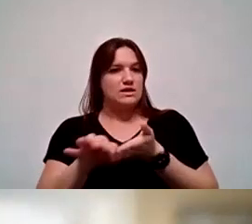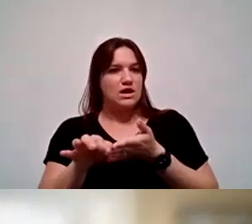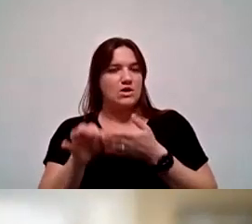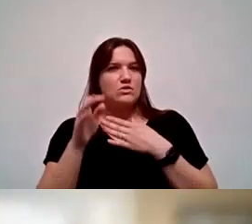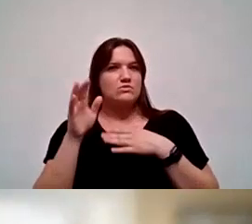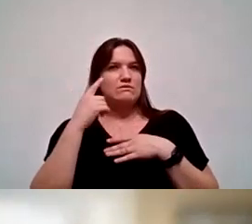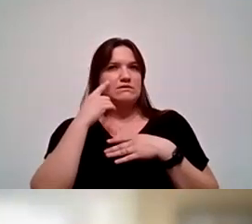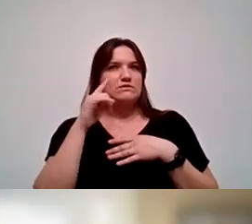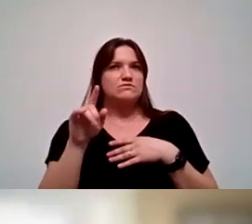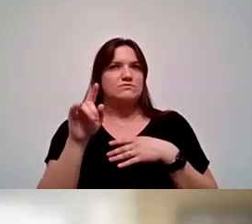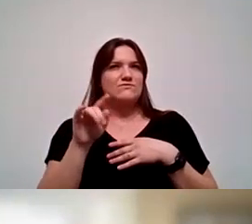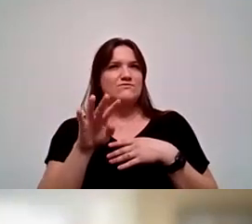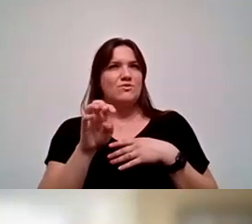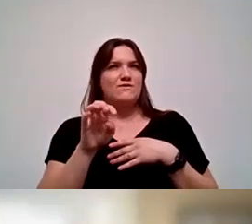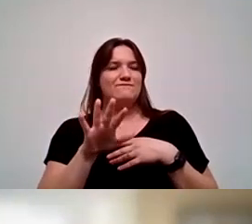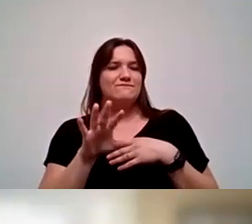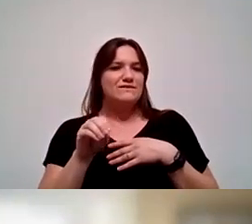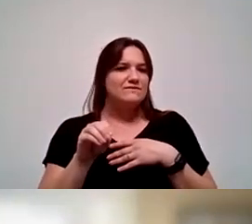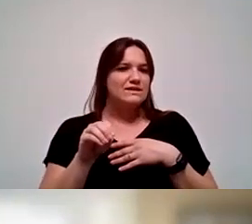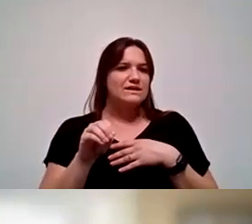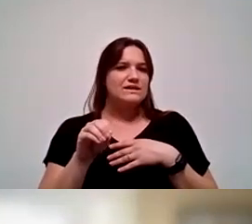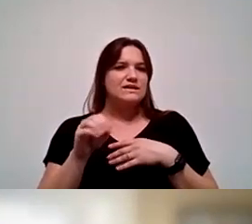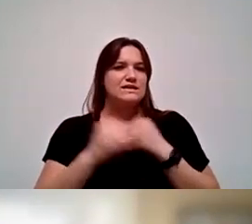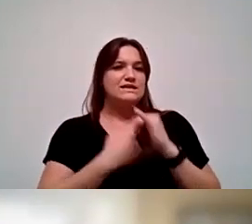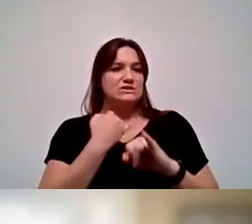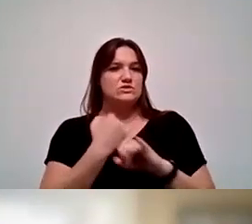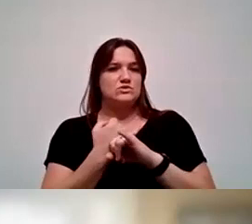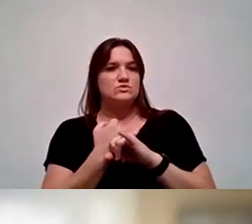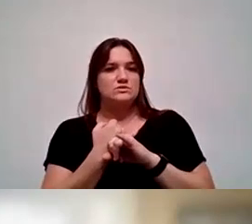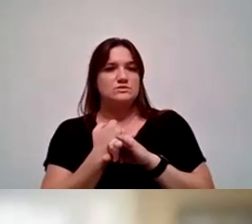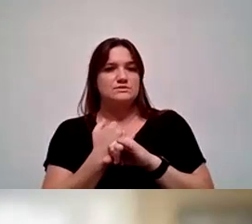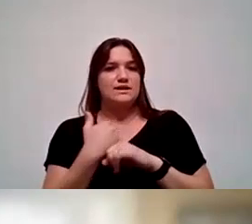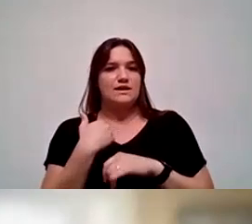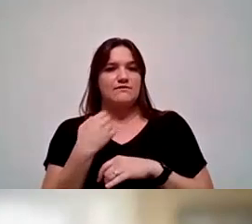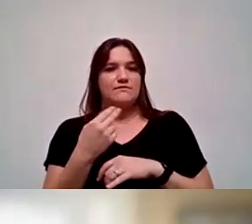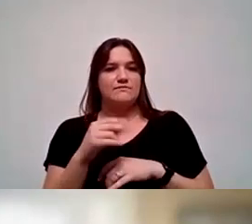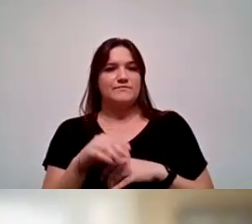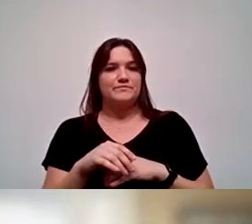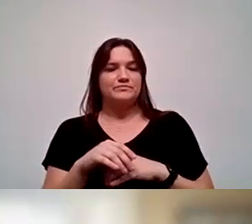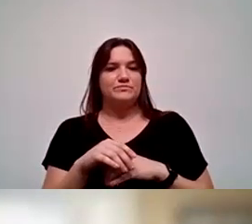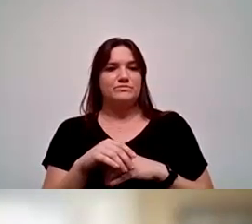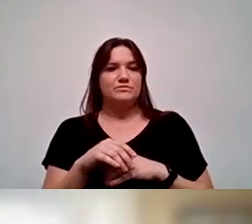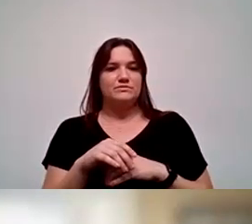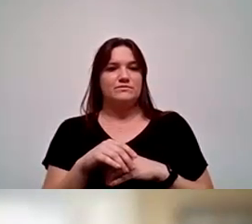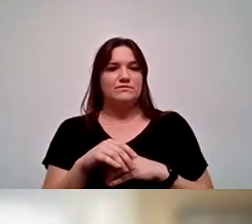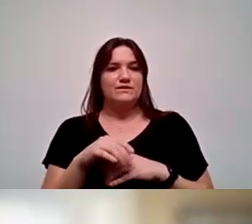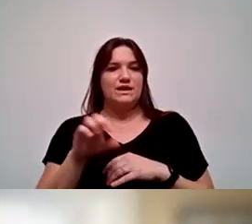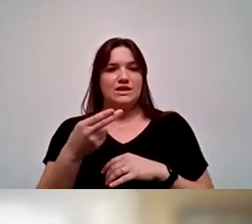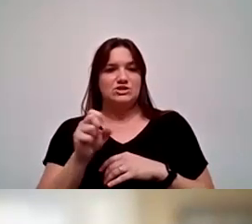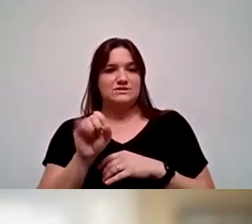there's only about 450 institutions that are Hispanic federally HSI-serving.